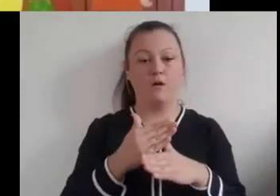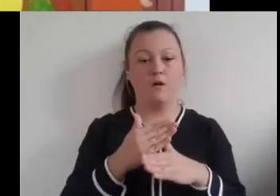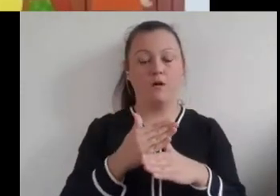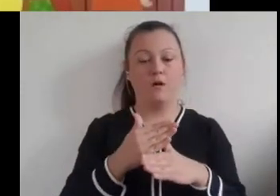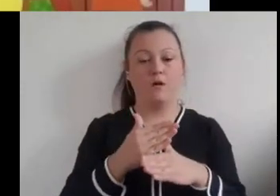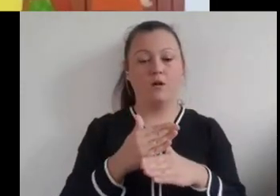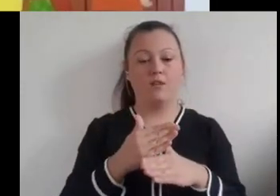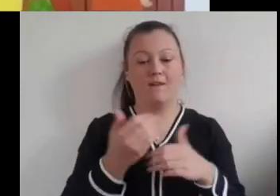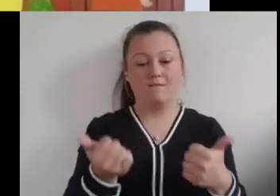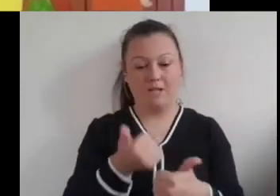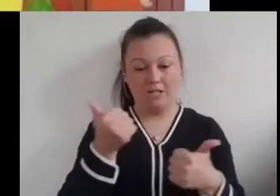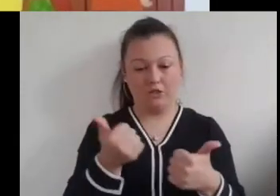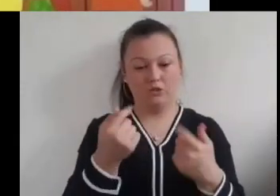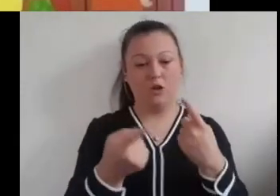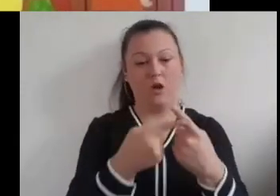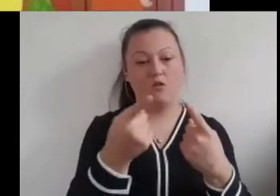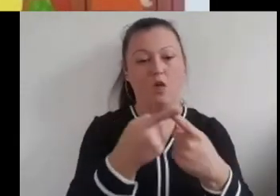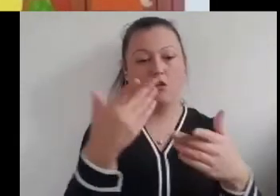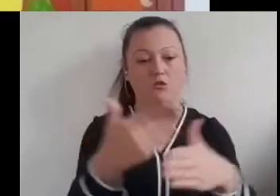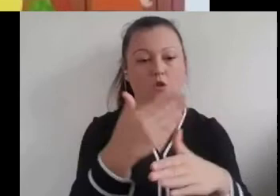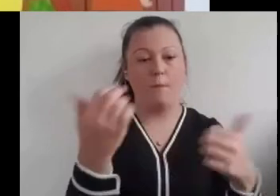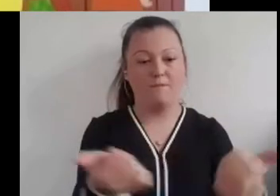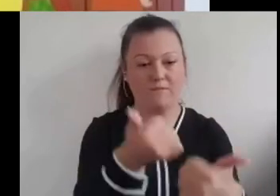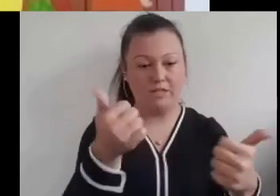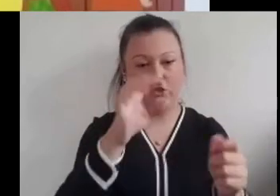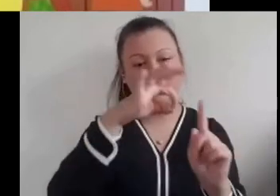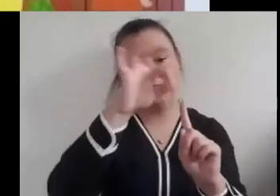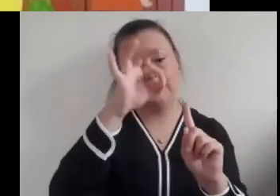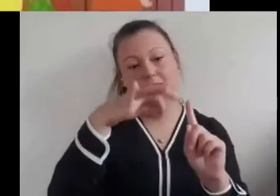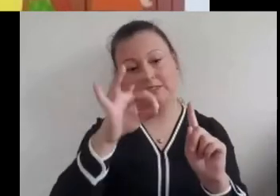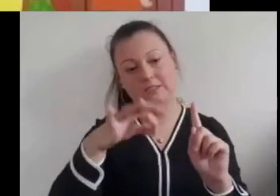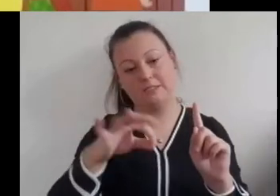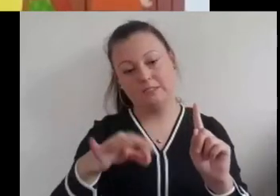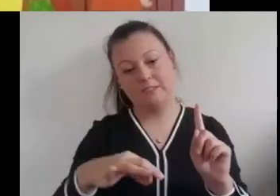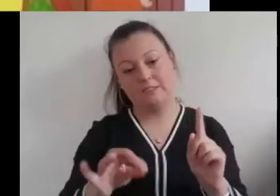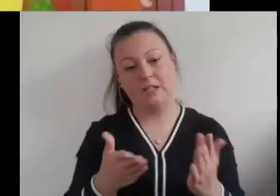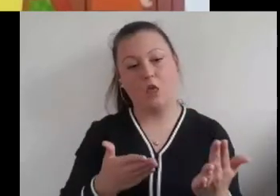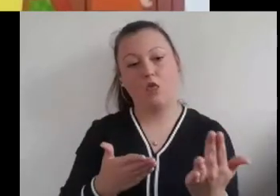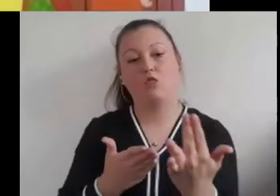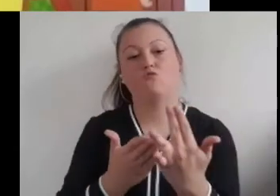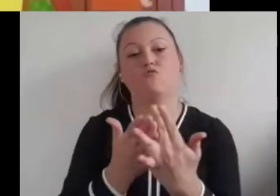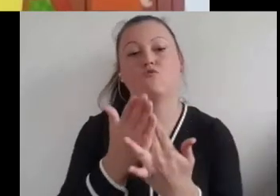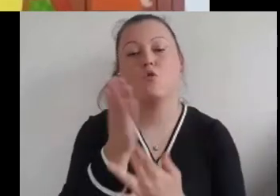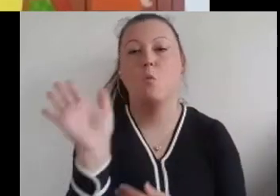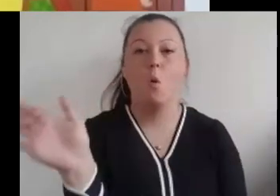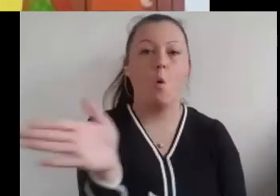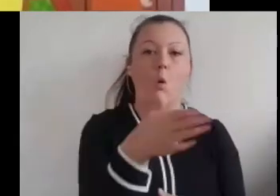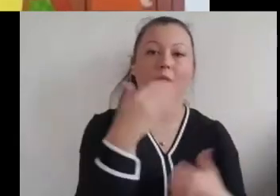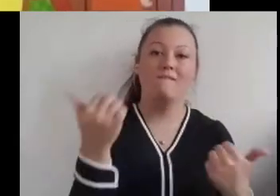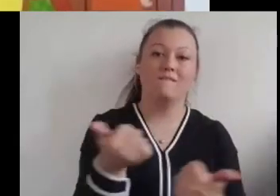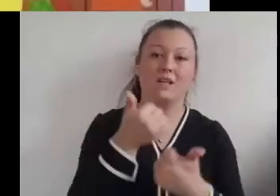She was ready for school with plenty of time. Her parents were very surprised.